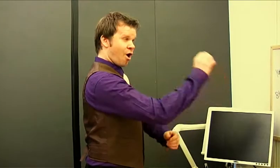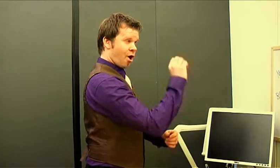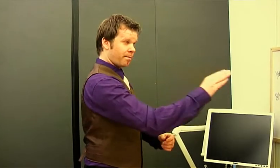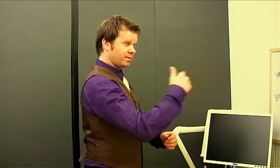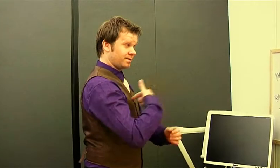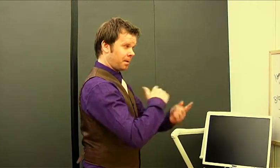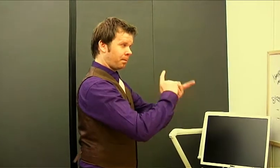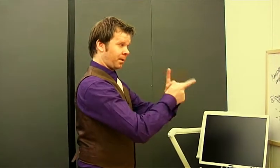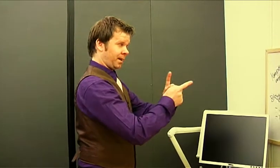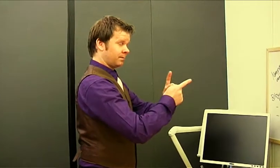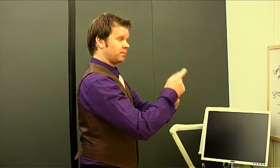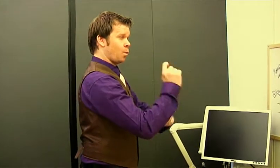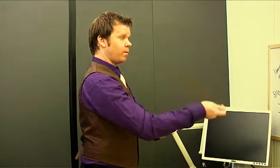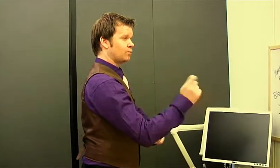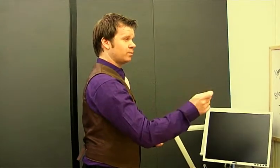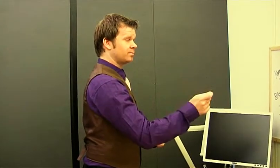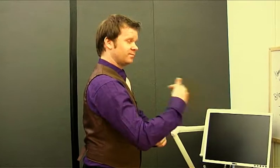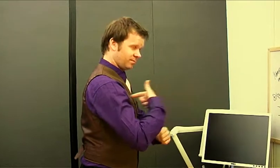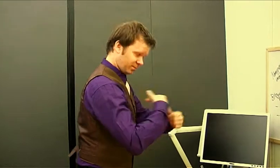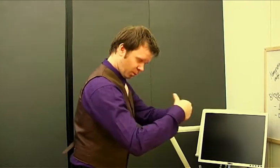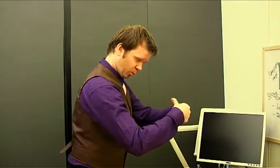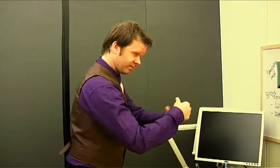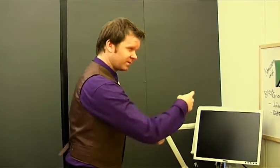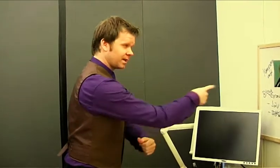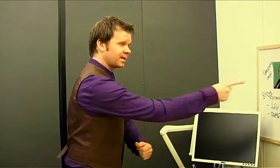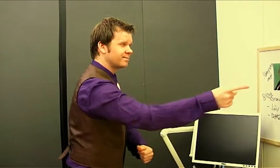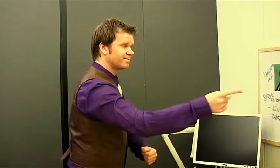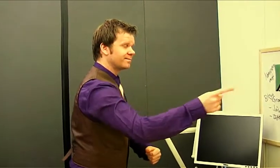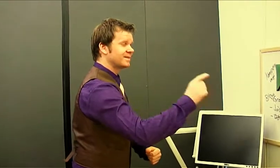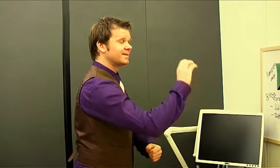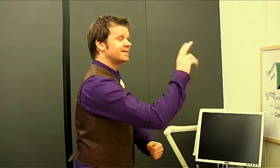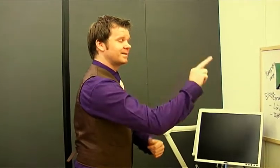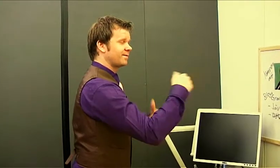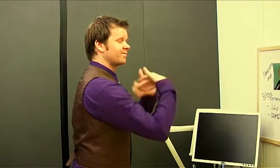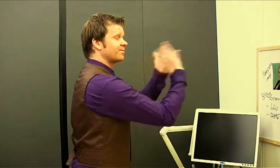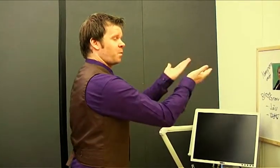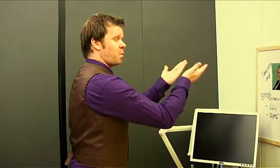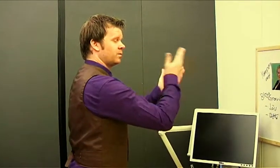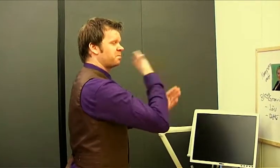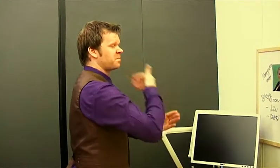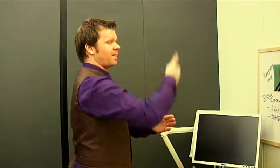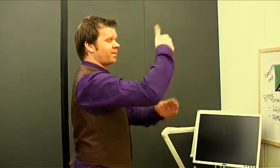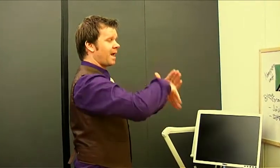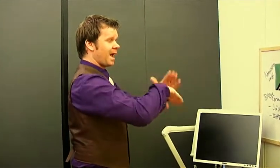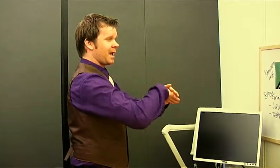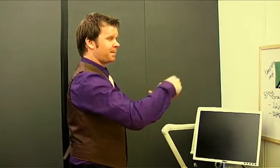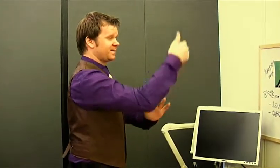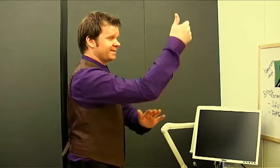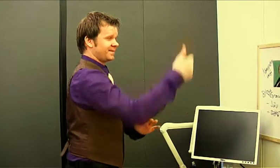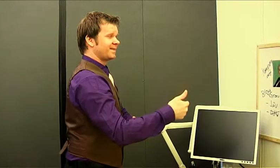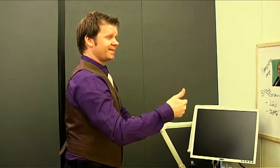If I'm elected as President I promise you that SDR is gonna have a better website...